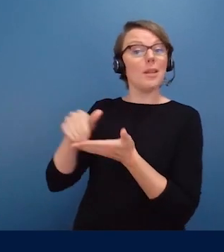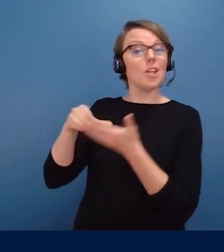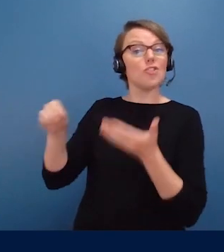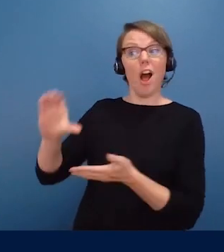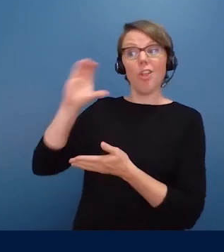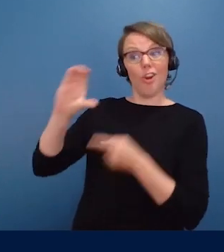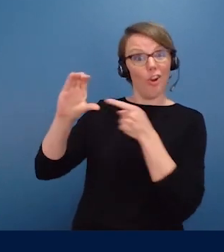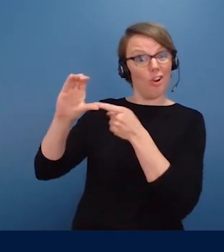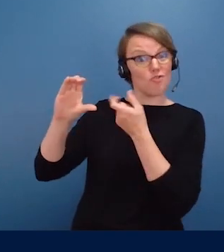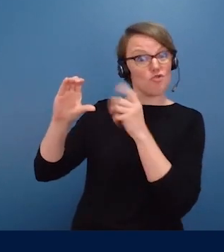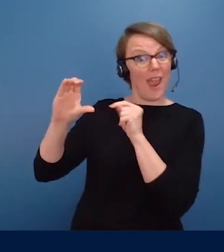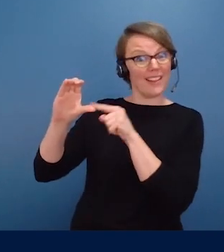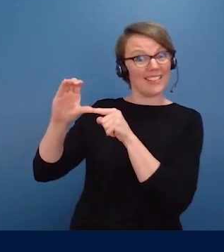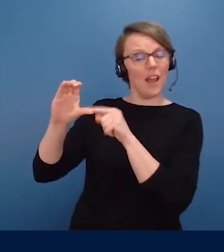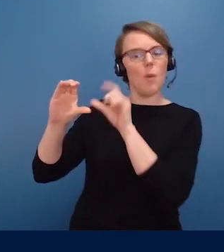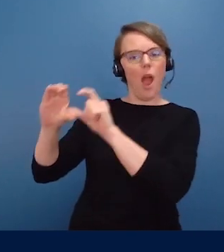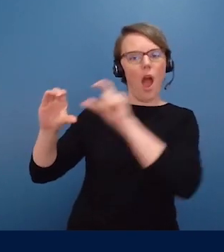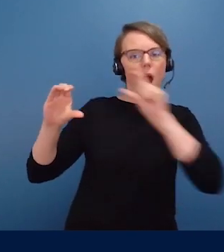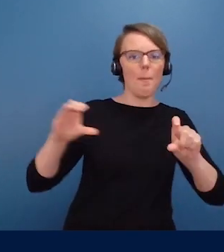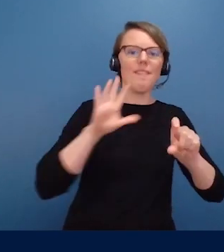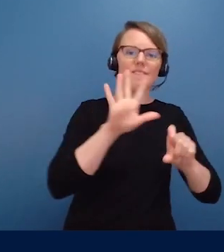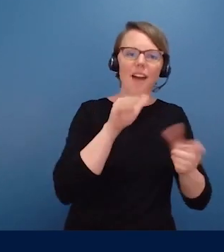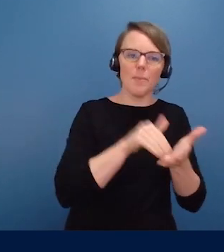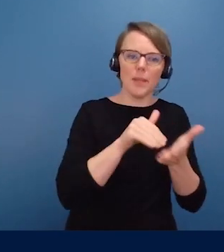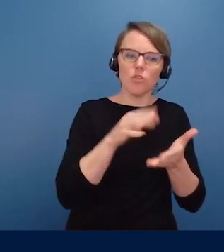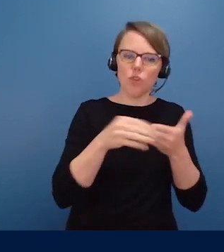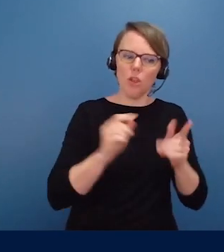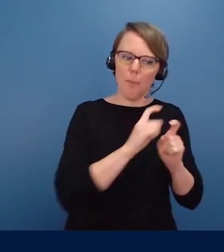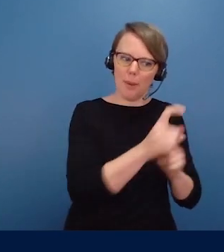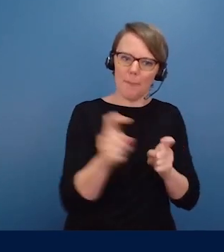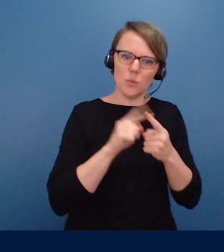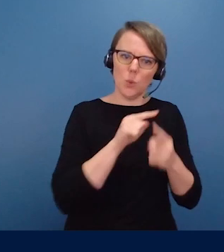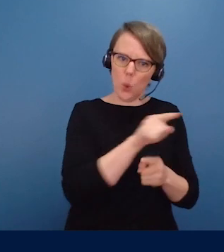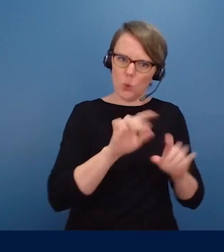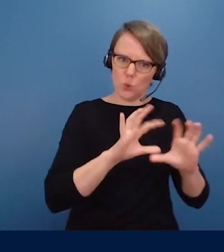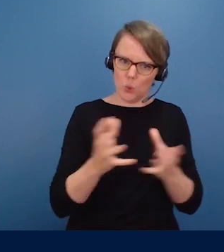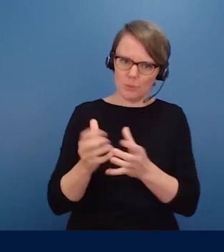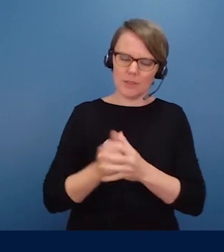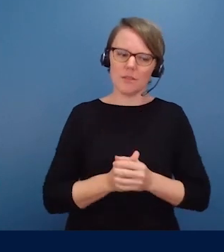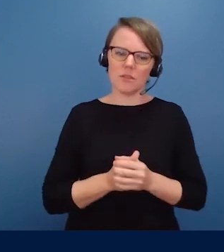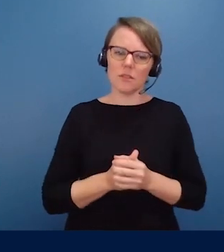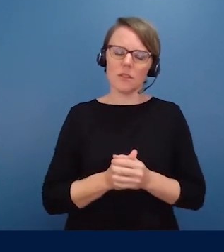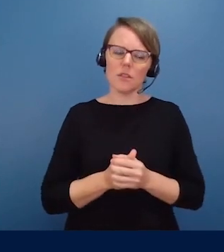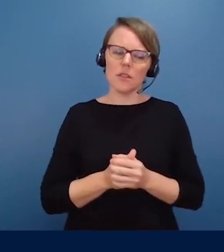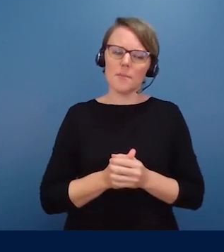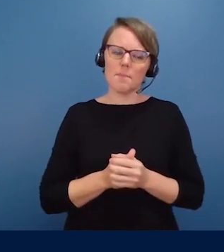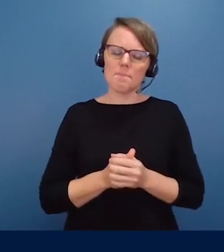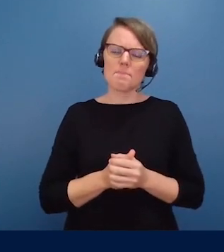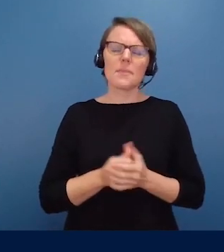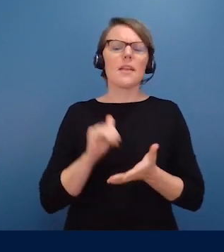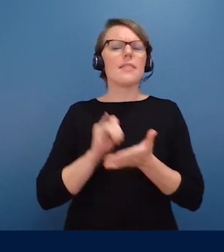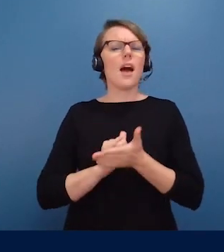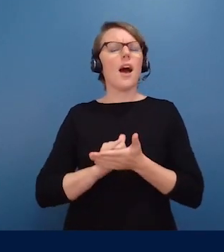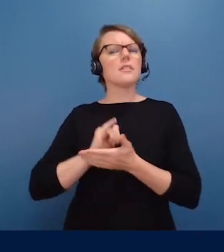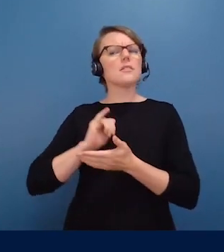of cash grants to provide assistance to these groups. We base this in part on not just